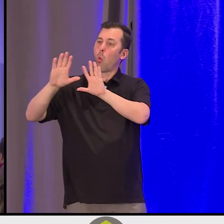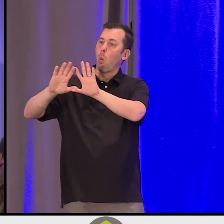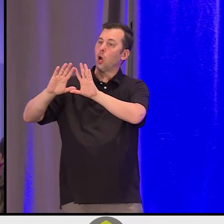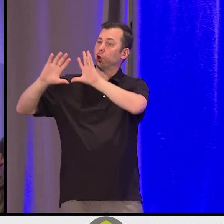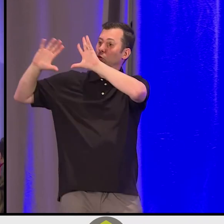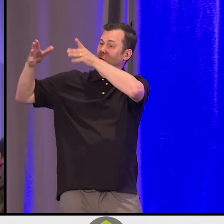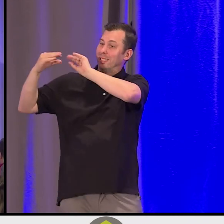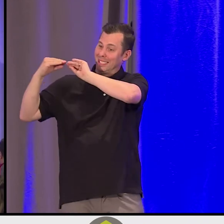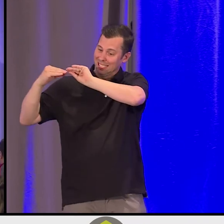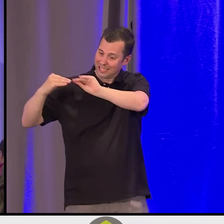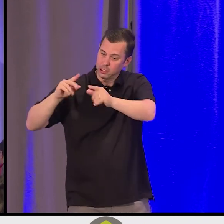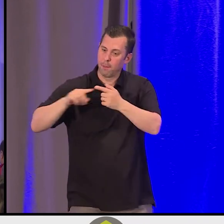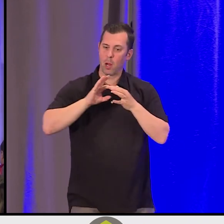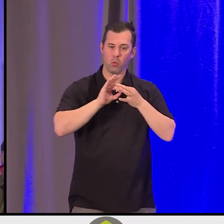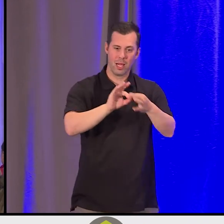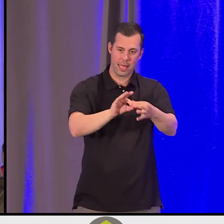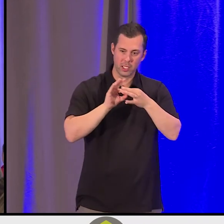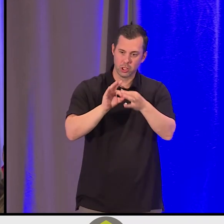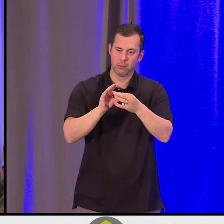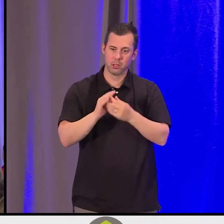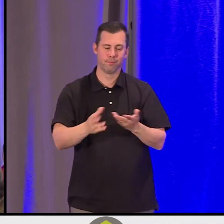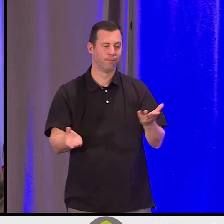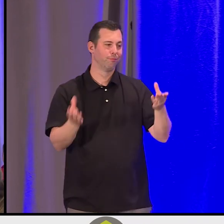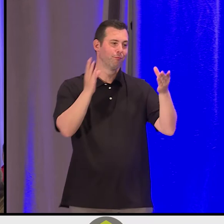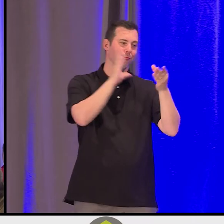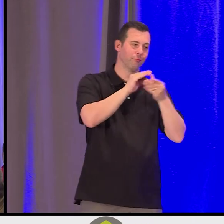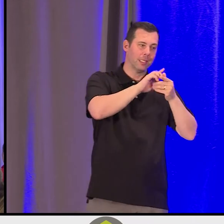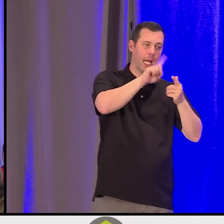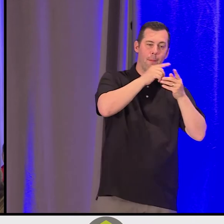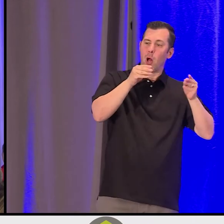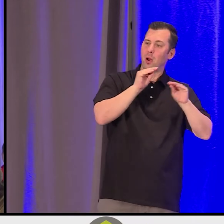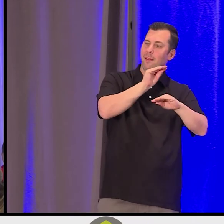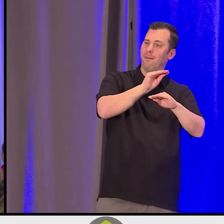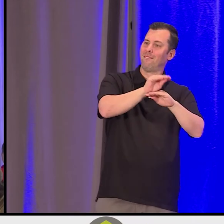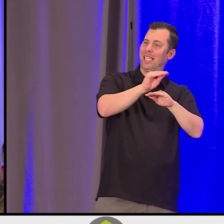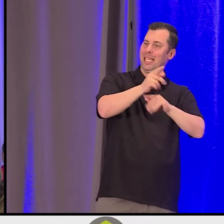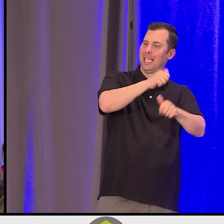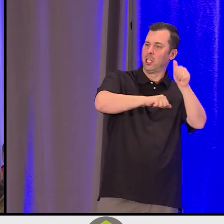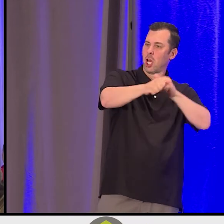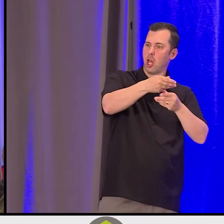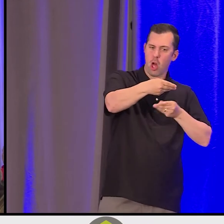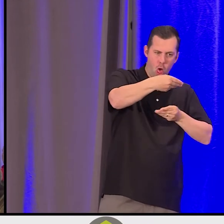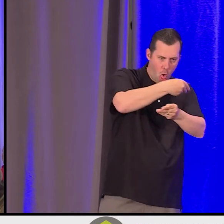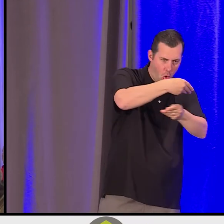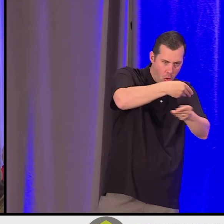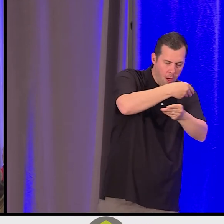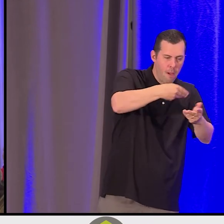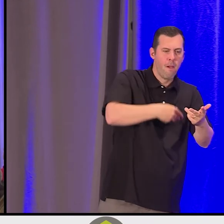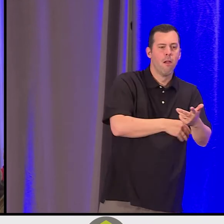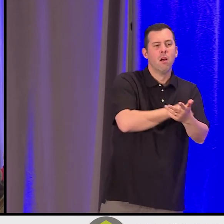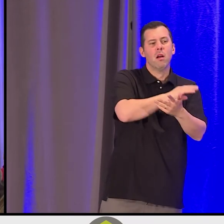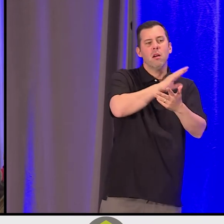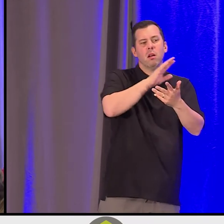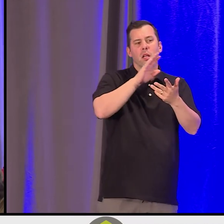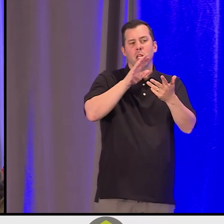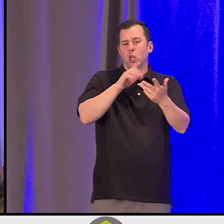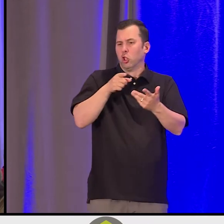about the importance of it, about stories about needing to feed one another, about striving to really understand one another. So difficult.